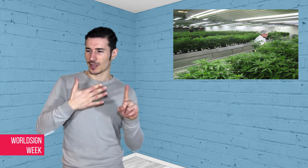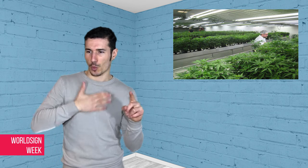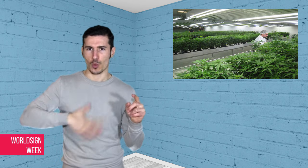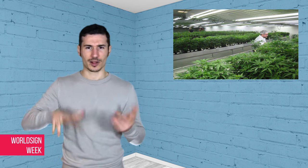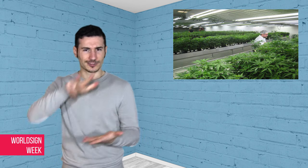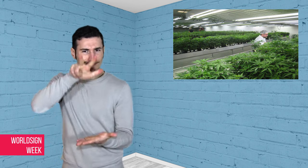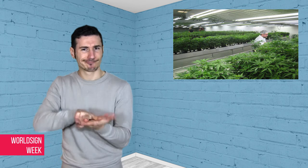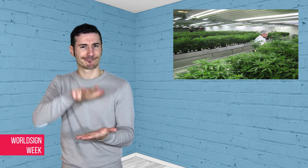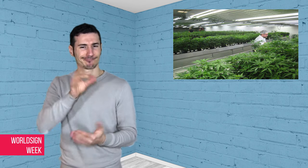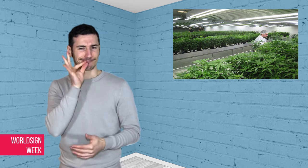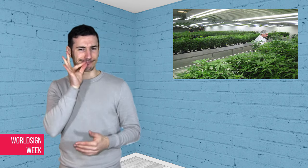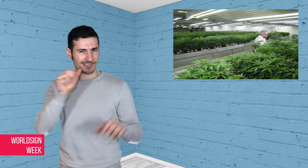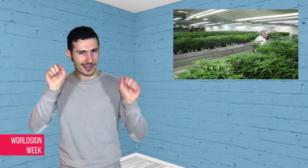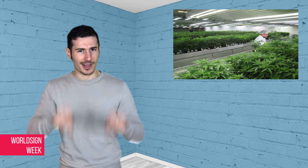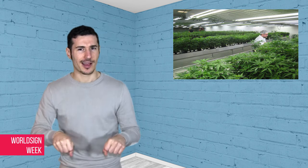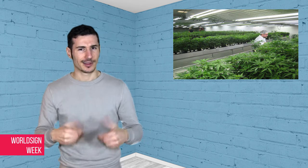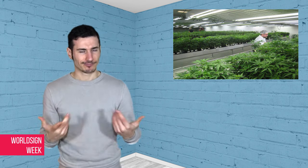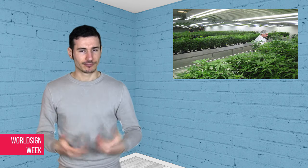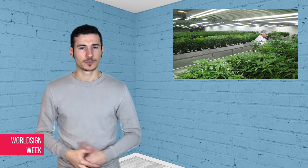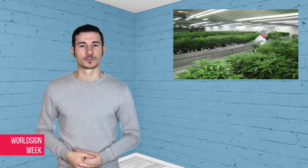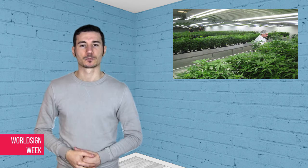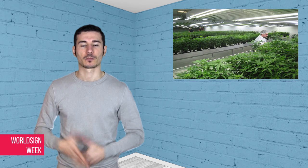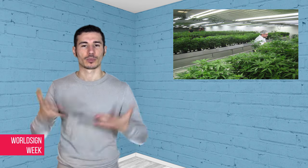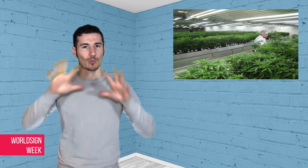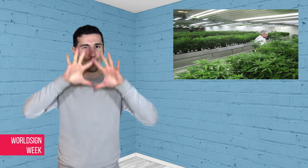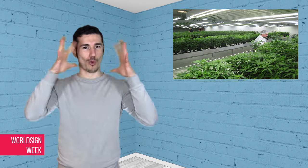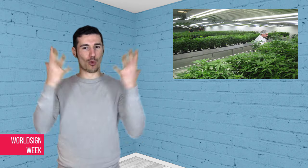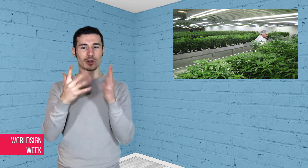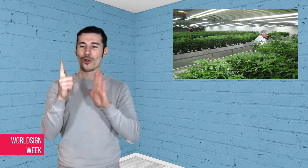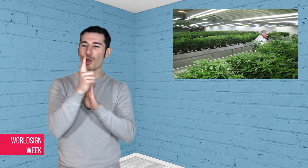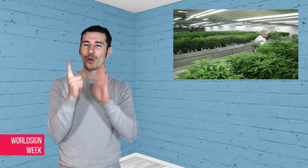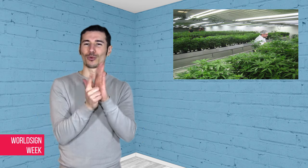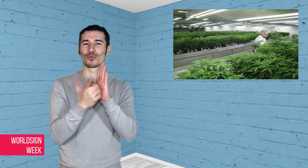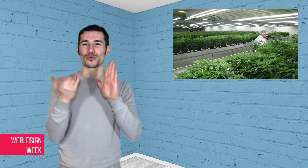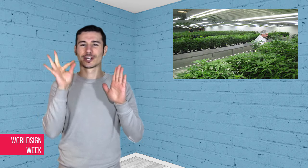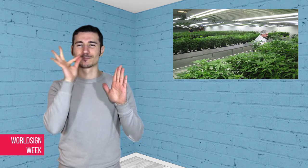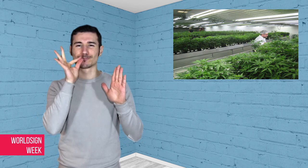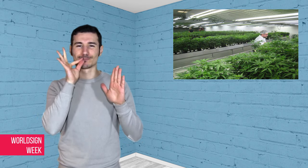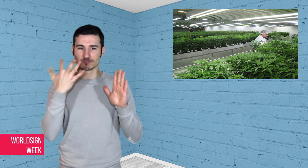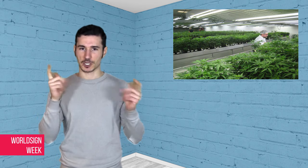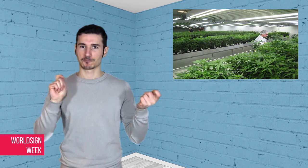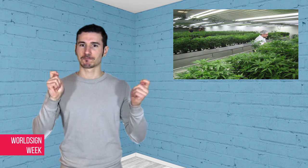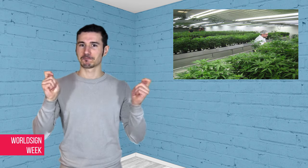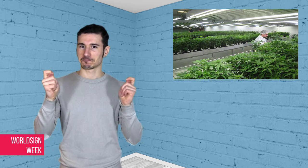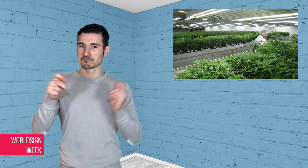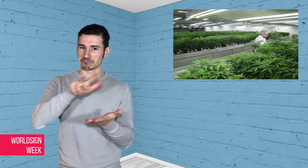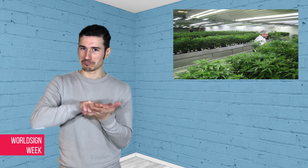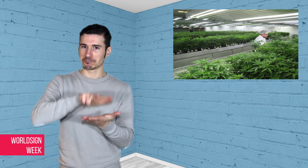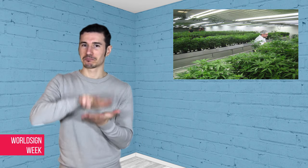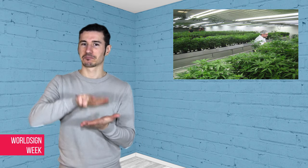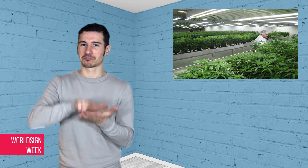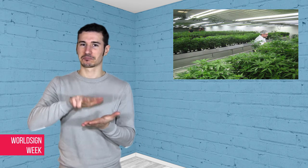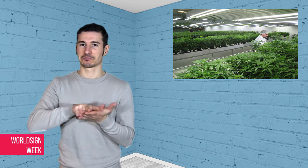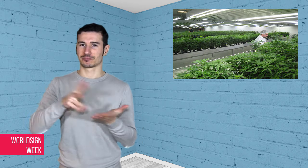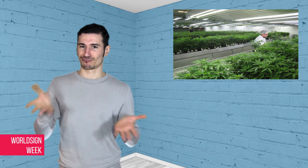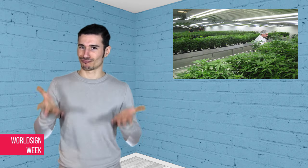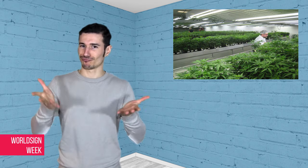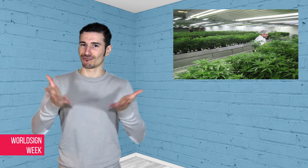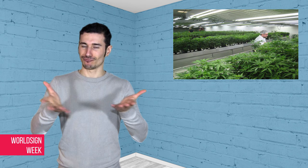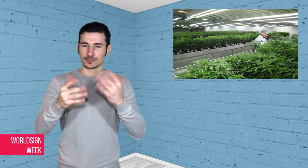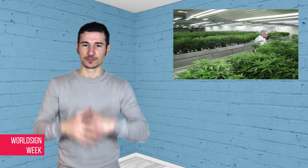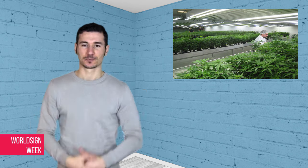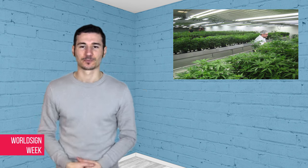into the mainstream.